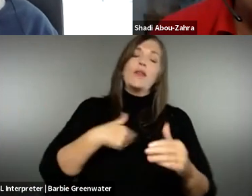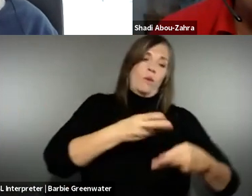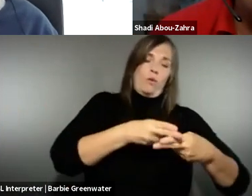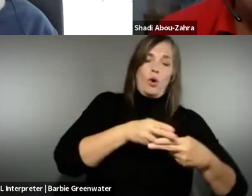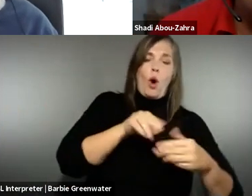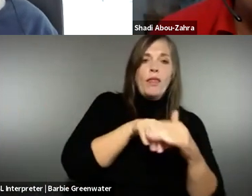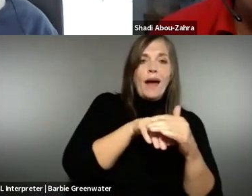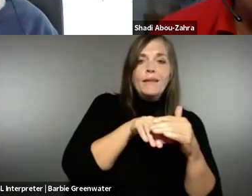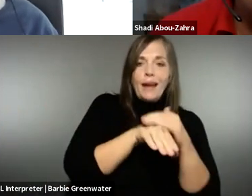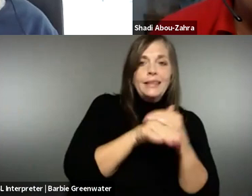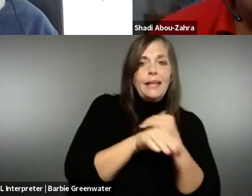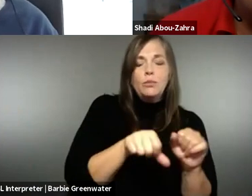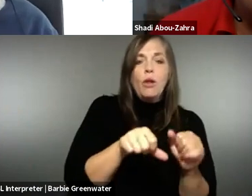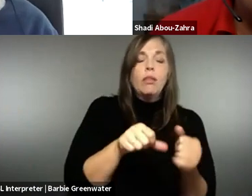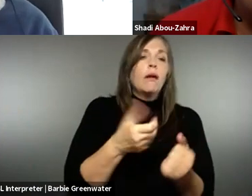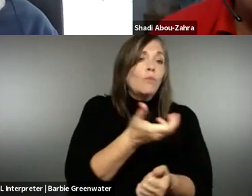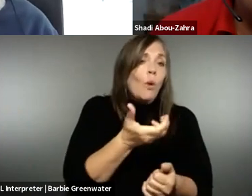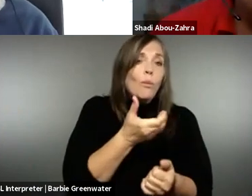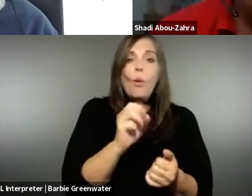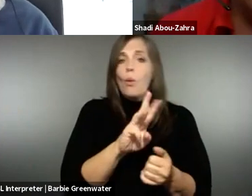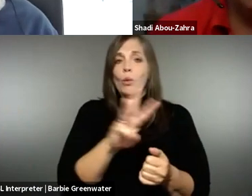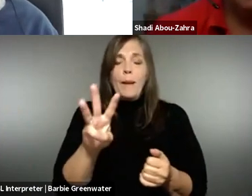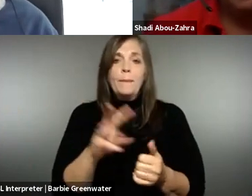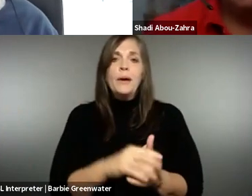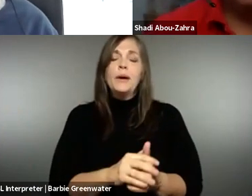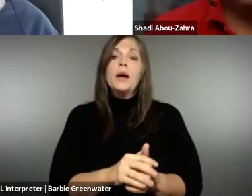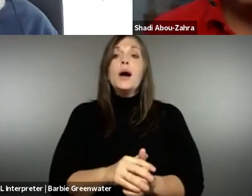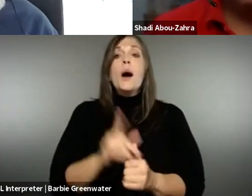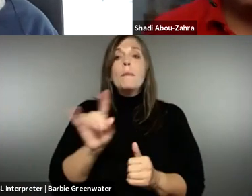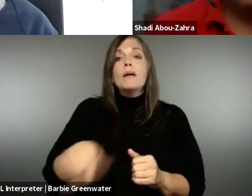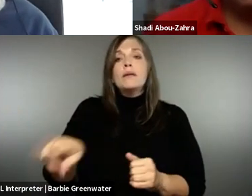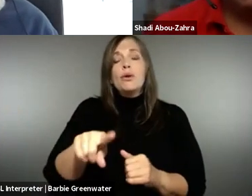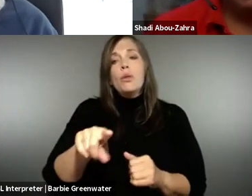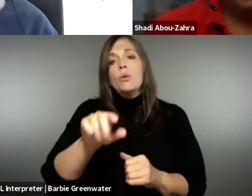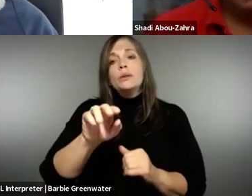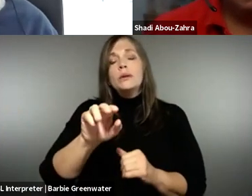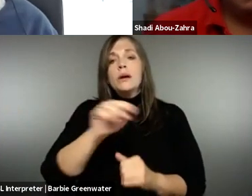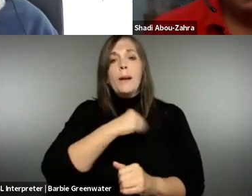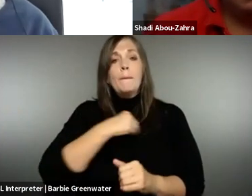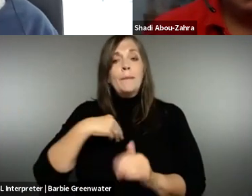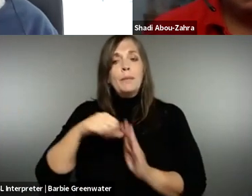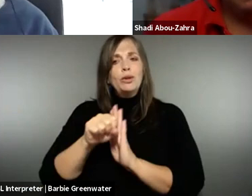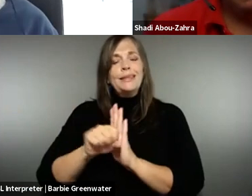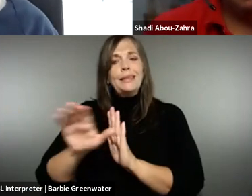website is deemed accessible or that mobile app. But on the other hand, it's up to the member states, whether they want